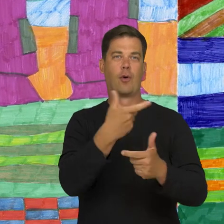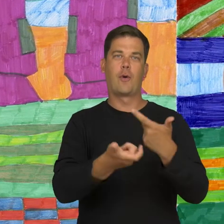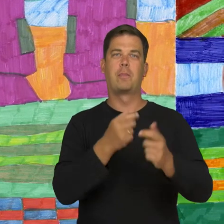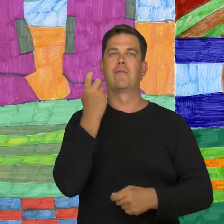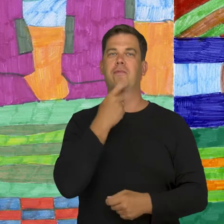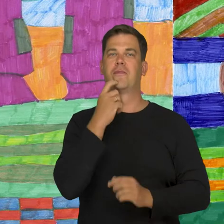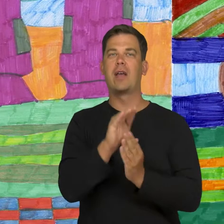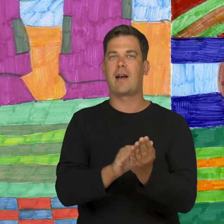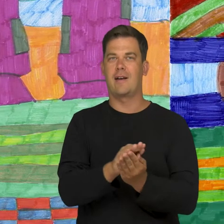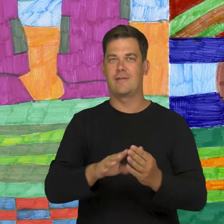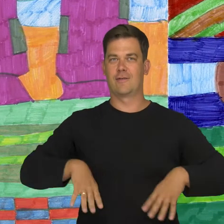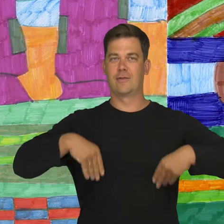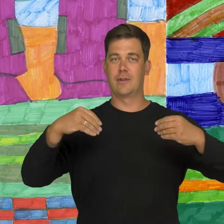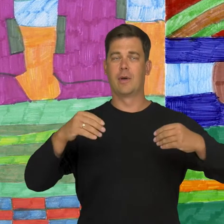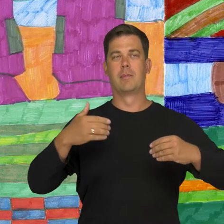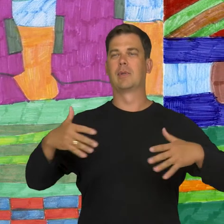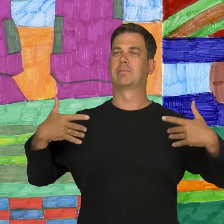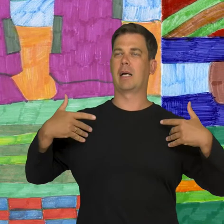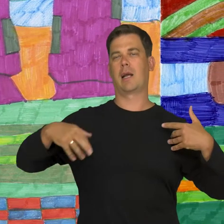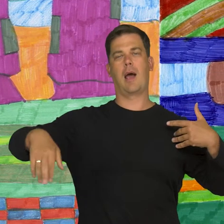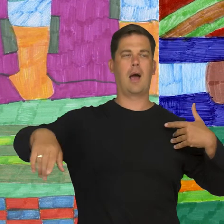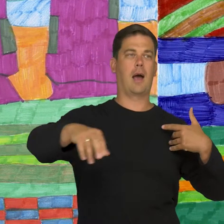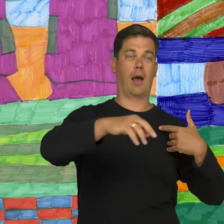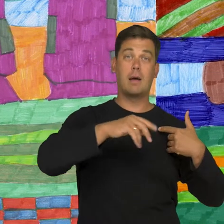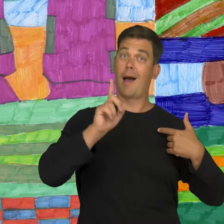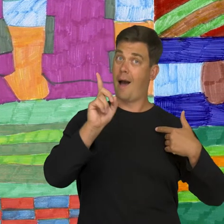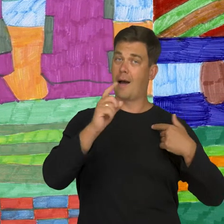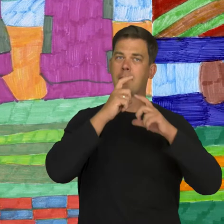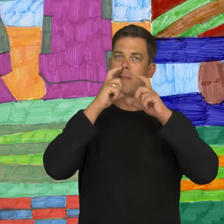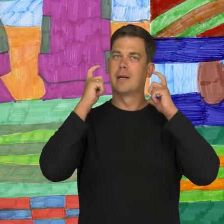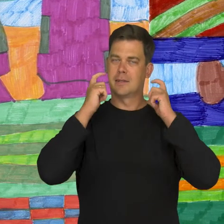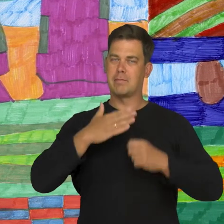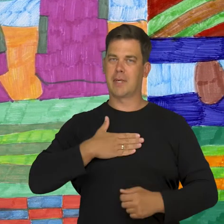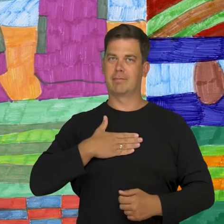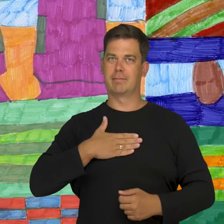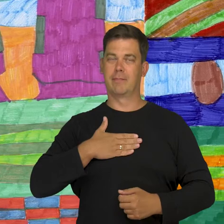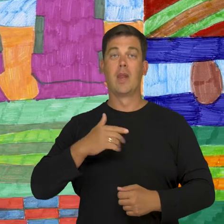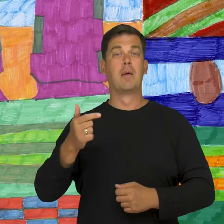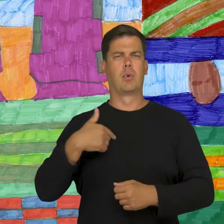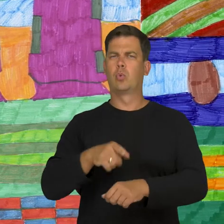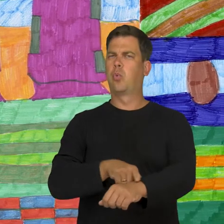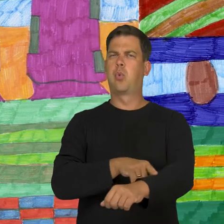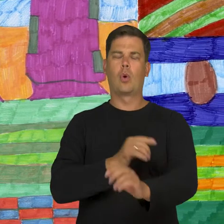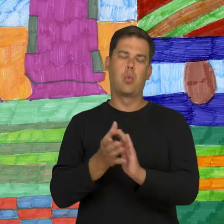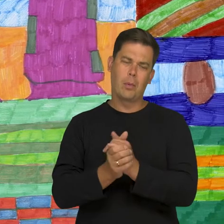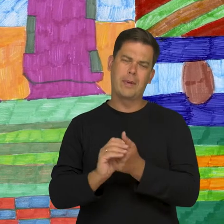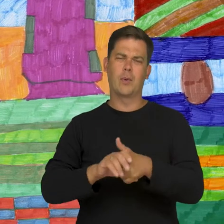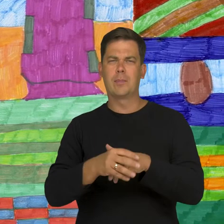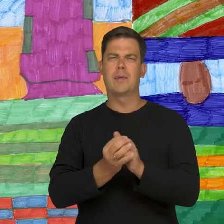After the walk, we went back home, wearing white masks. We took the white masks off at home and we were washing our hands for a long time.